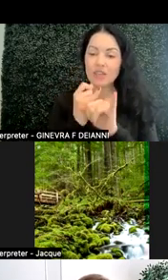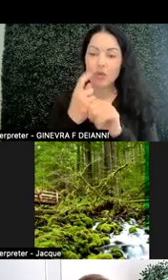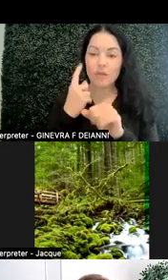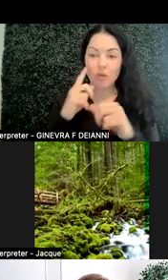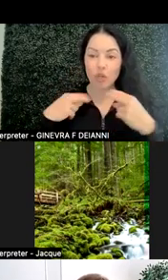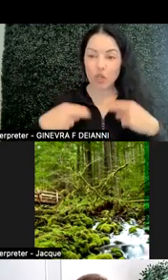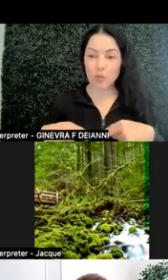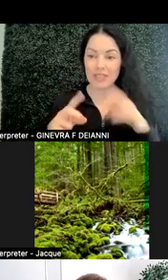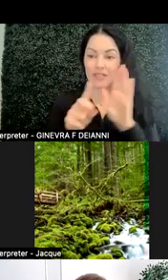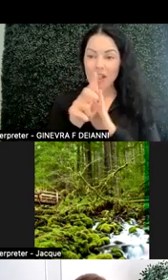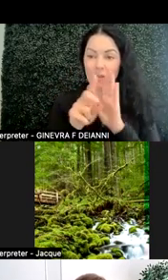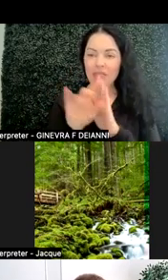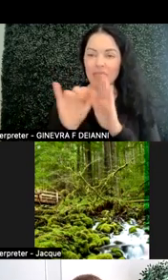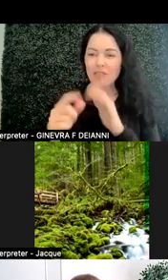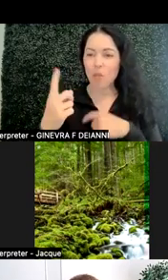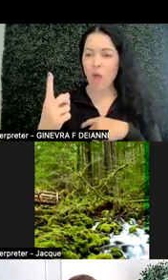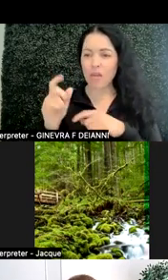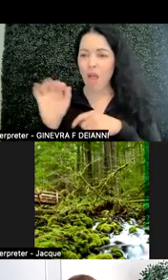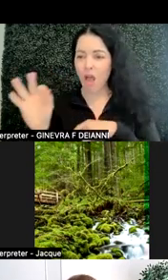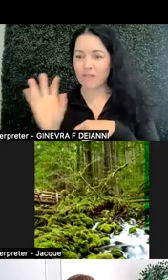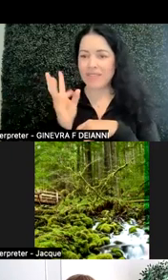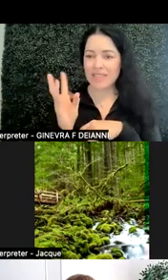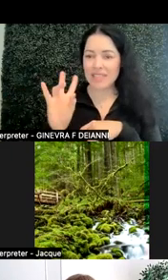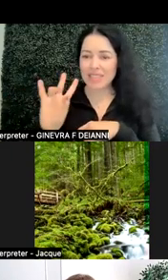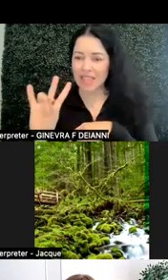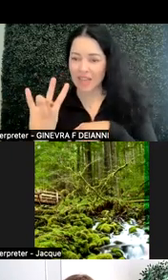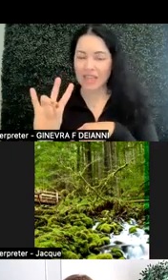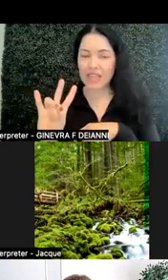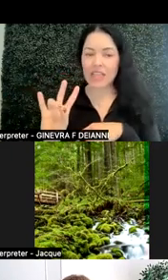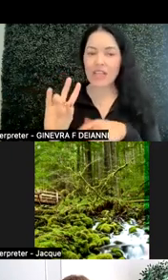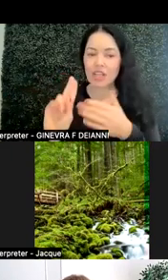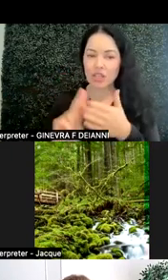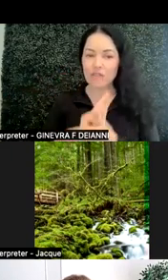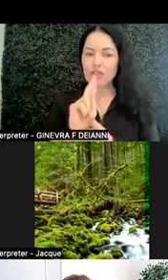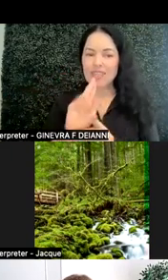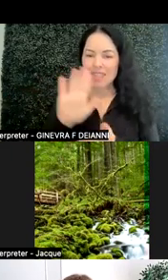is one of 67 University centers for people